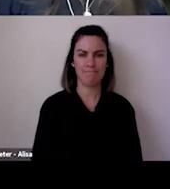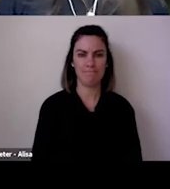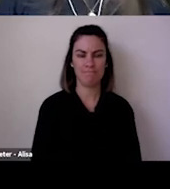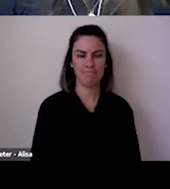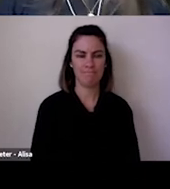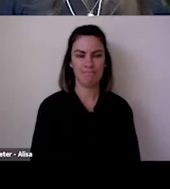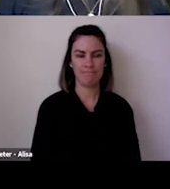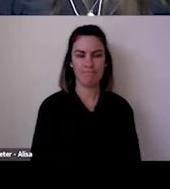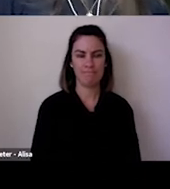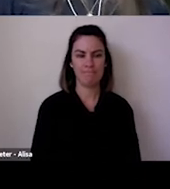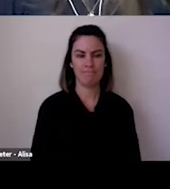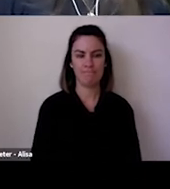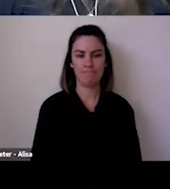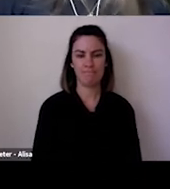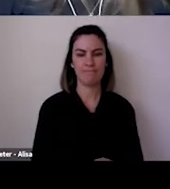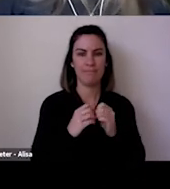on your experience with US organisations?